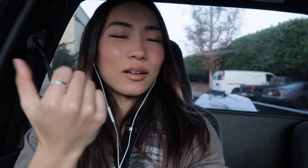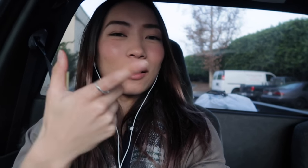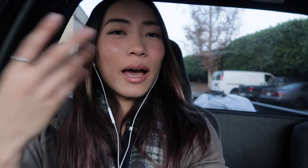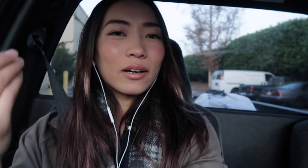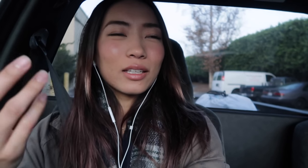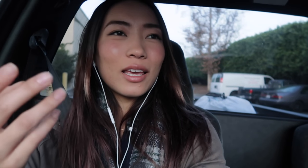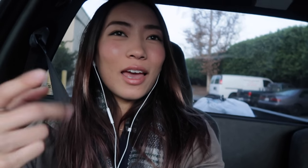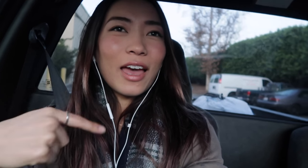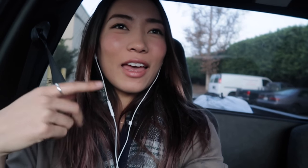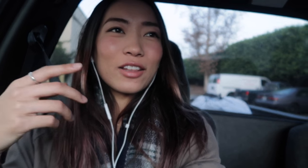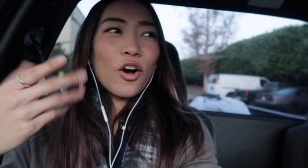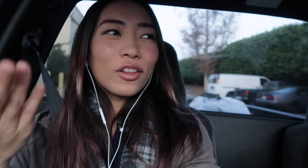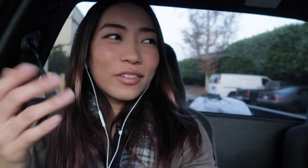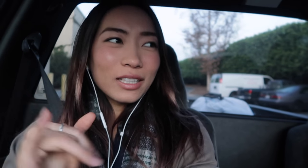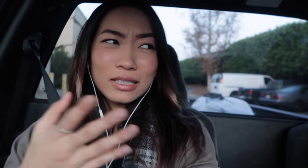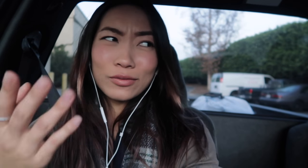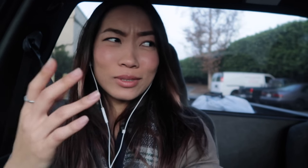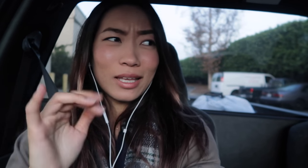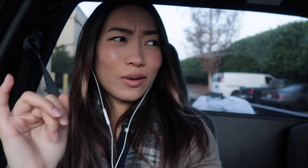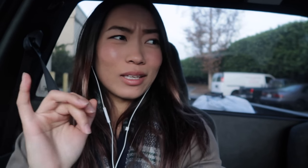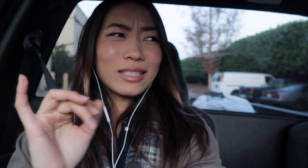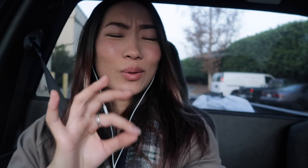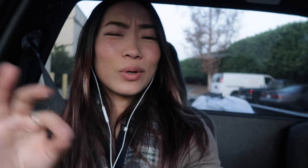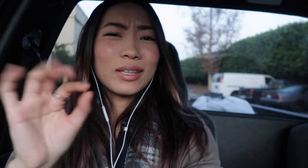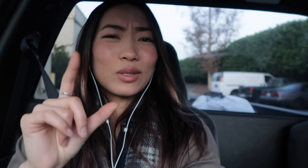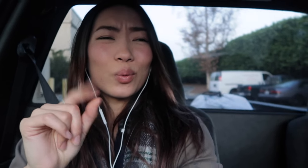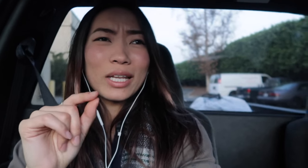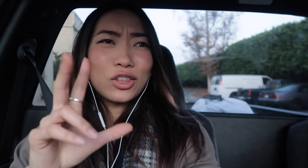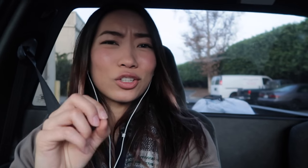all out and all of that stuff was like it's like worth like twenty thirty